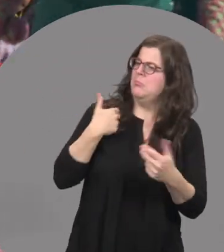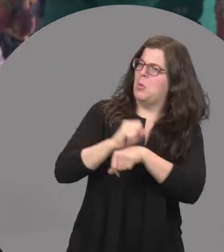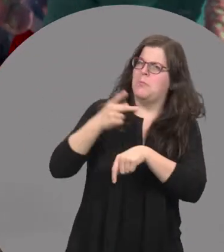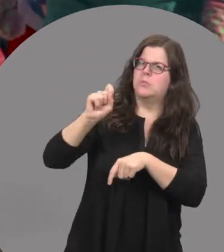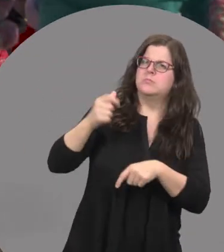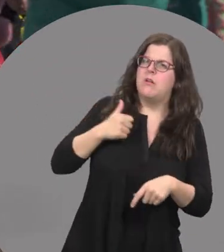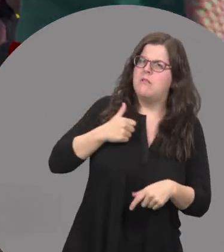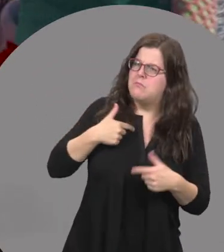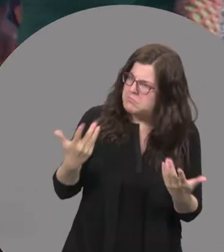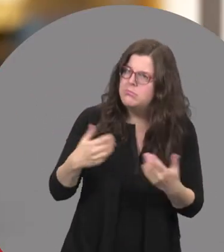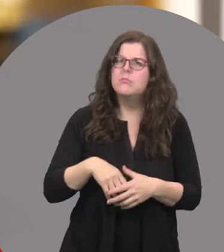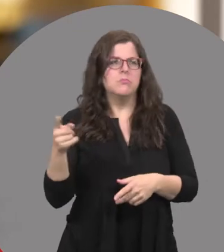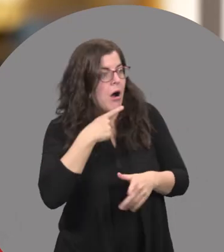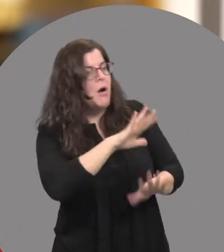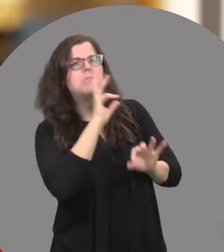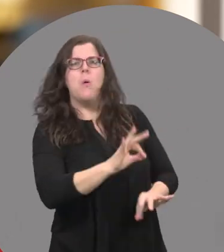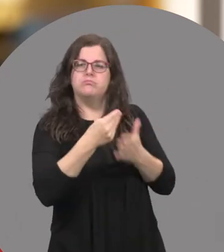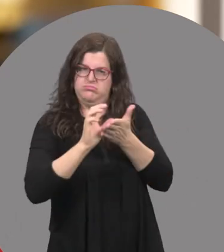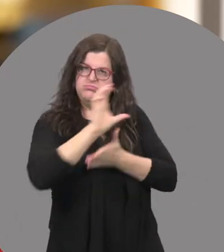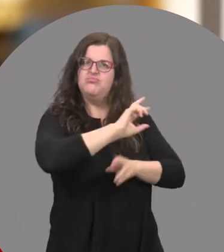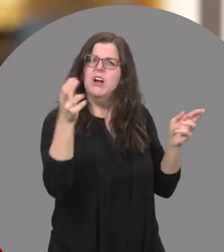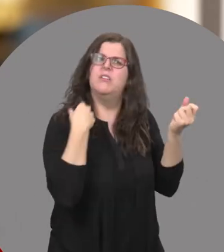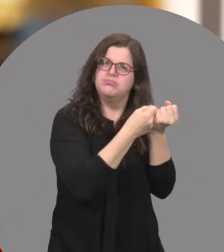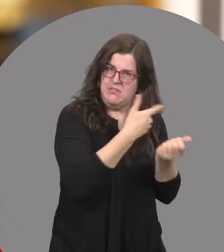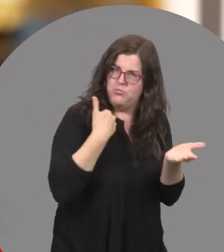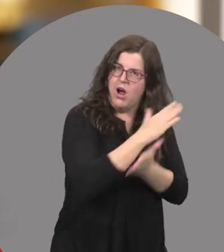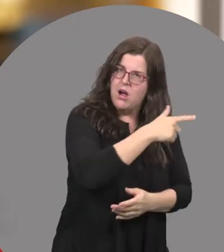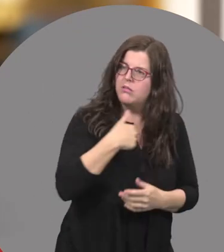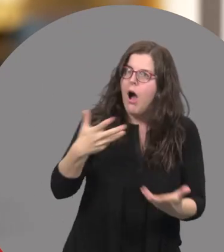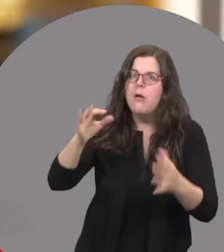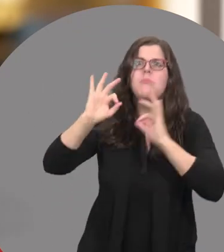And I said, “I work for Canada Post.” She said, “Oh, you qualify for this subsidy.”